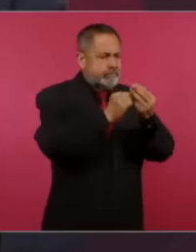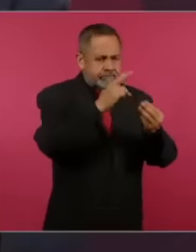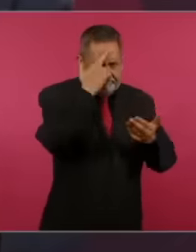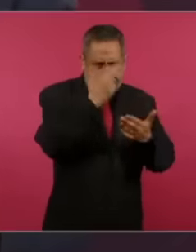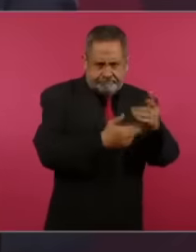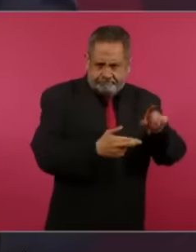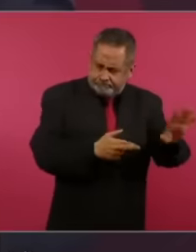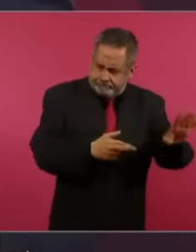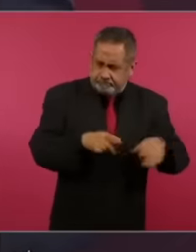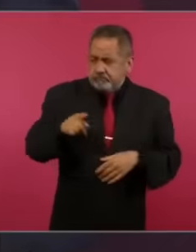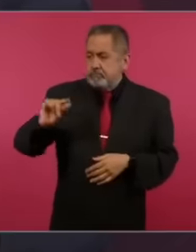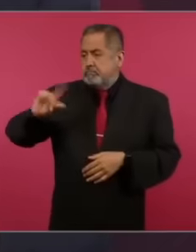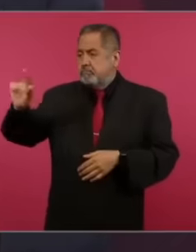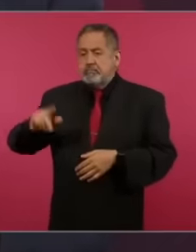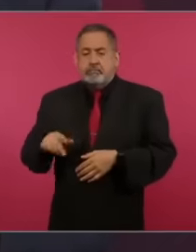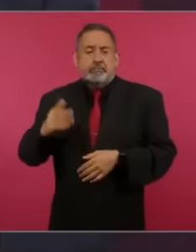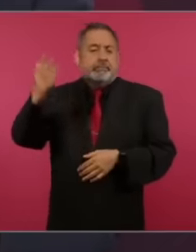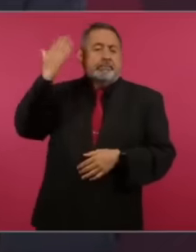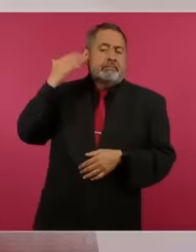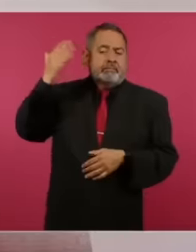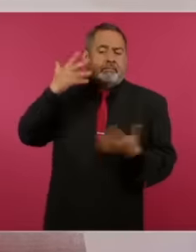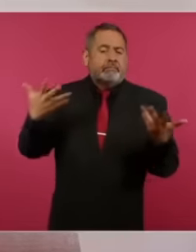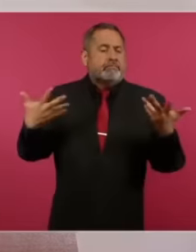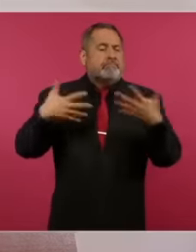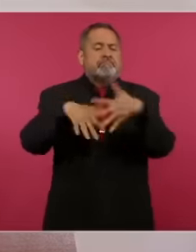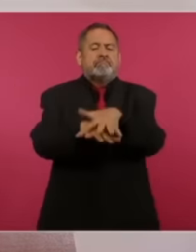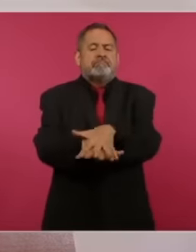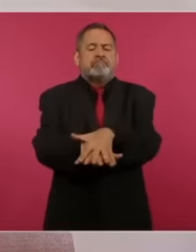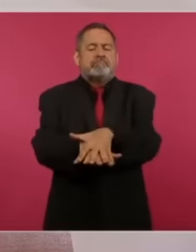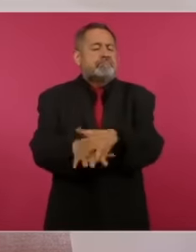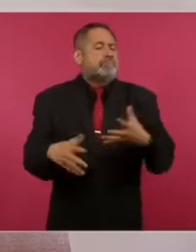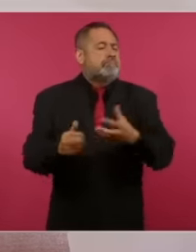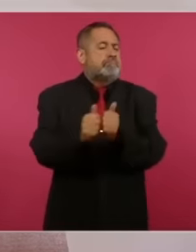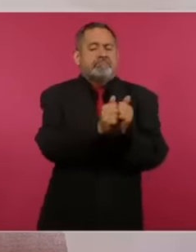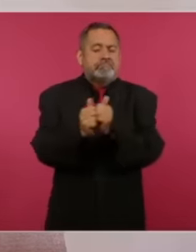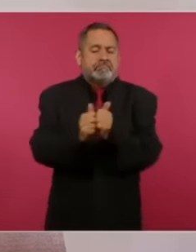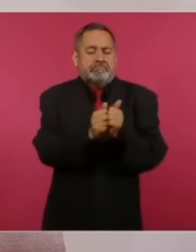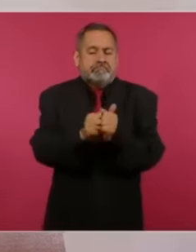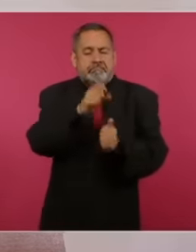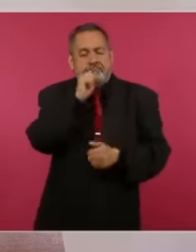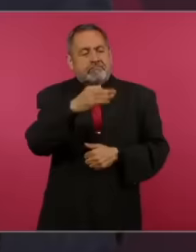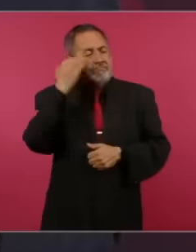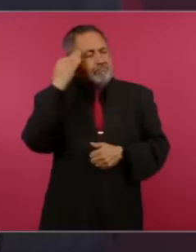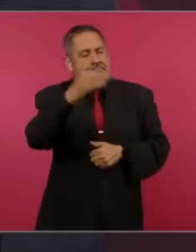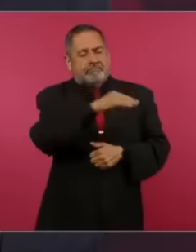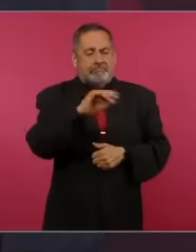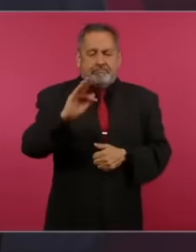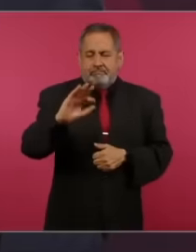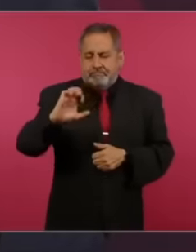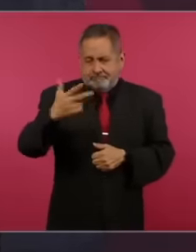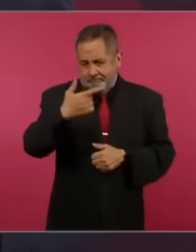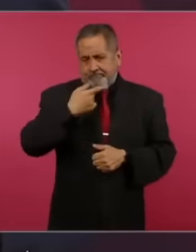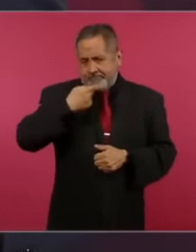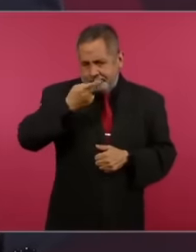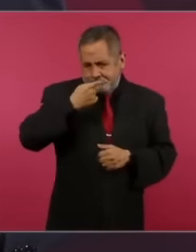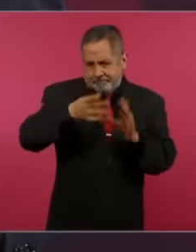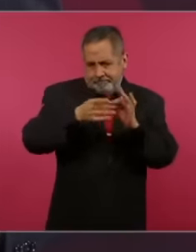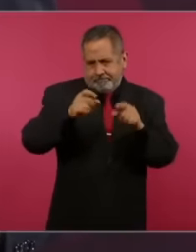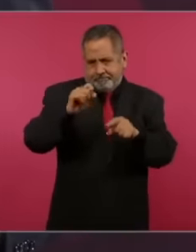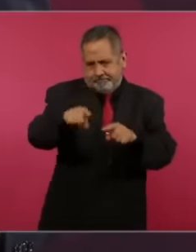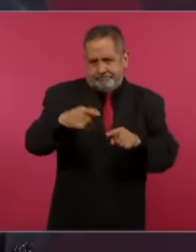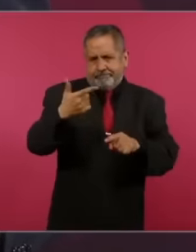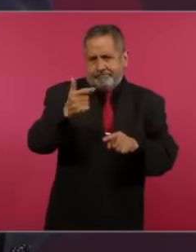because when it is the same as in the time of Calderón who spoke to you about García